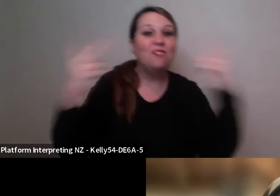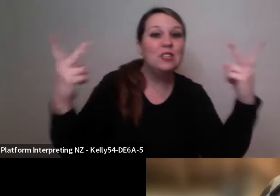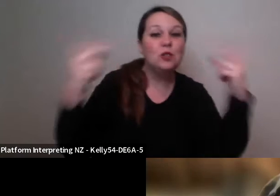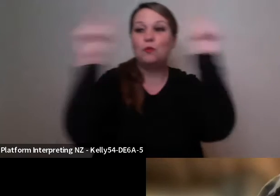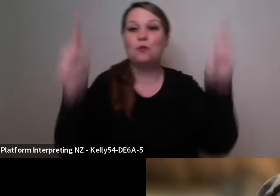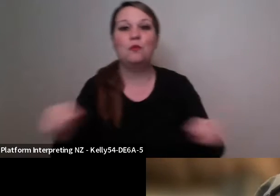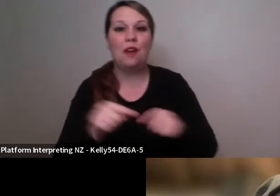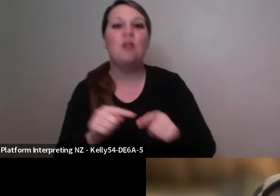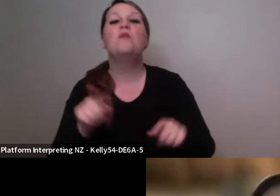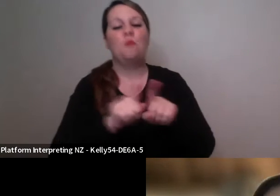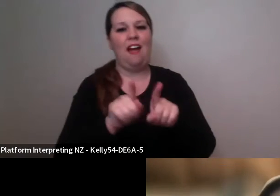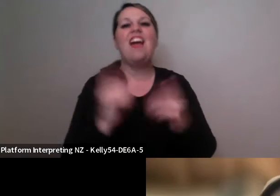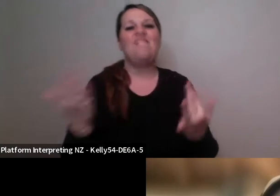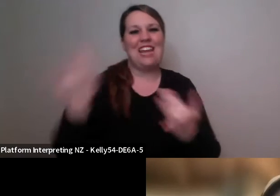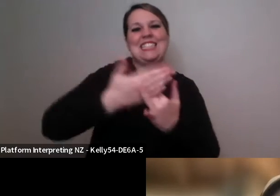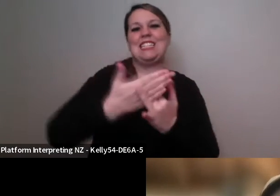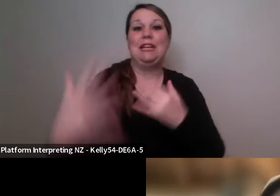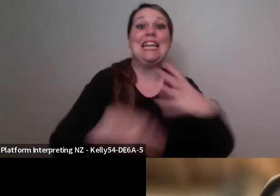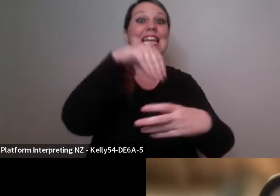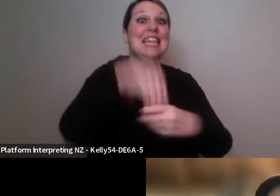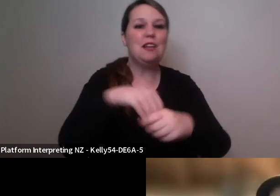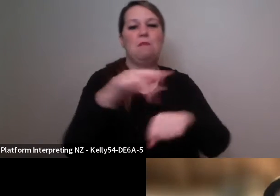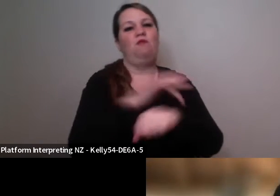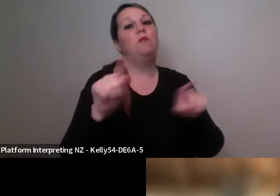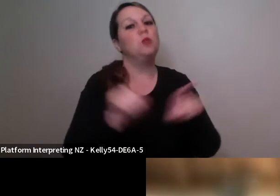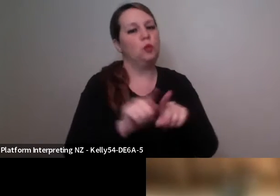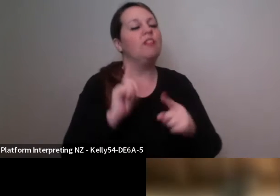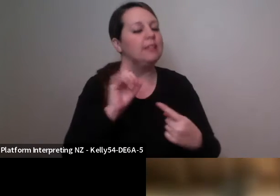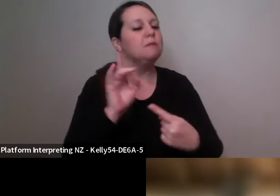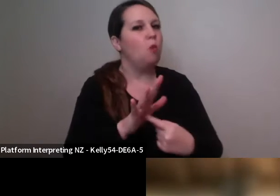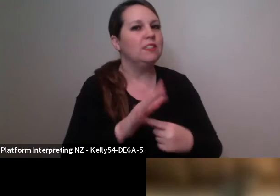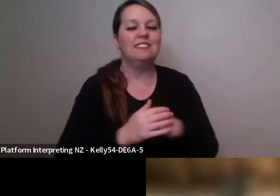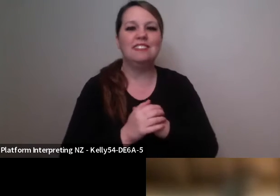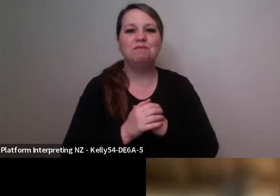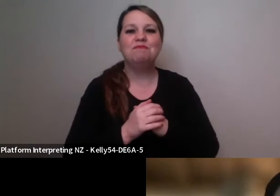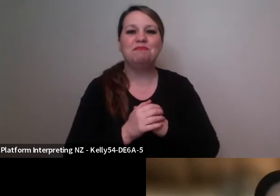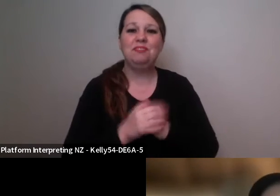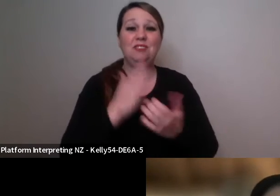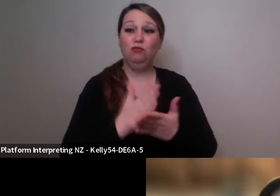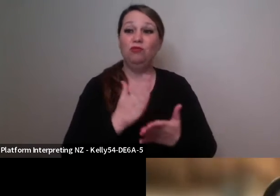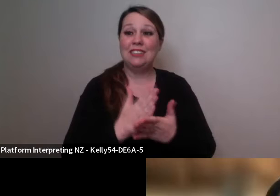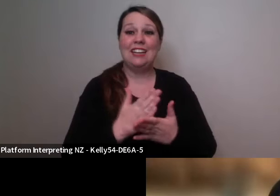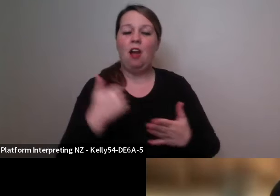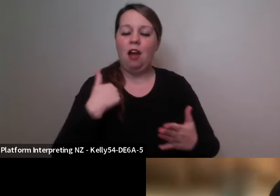course is really important and uh yeah, and going into it with the mind of children and one of